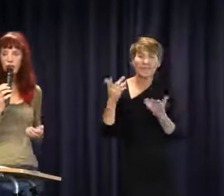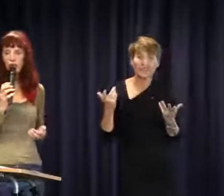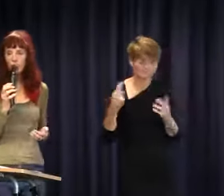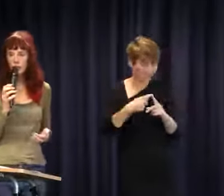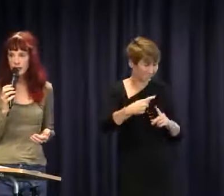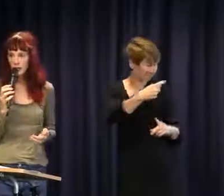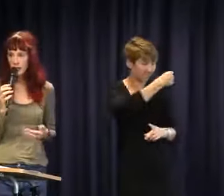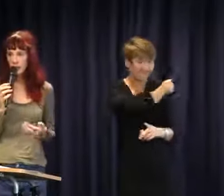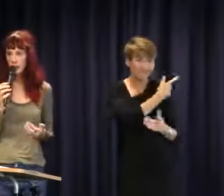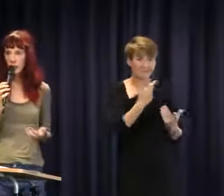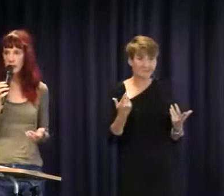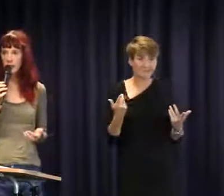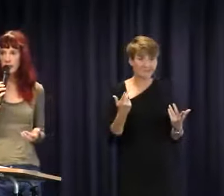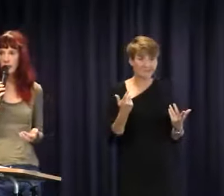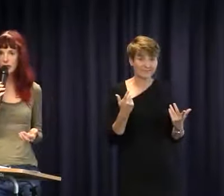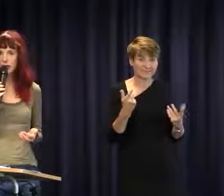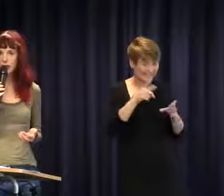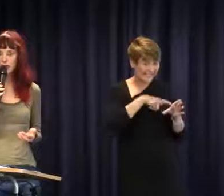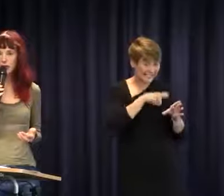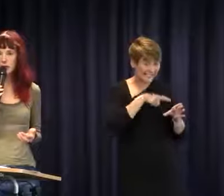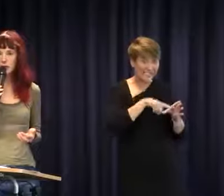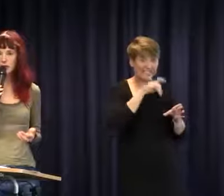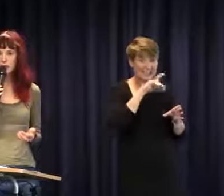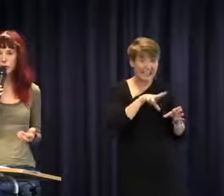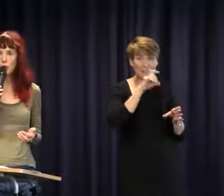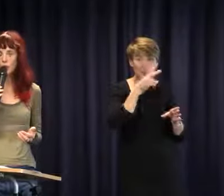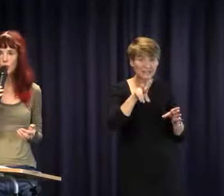reason that decades are passing and nothing is changing that I think it is important that